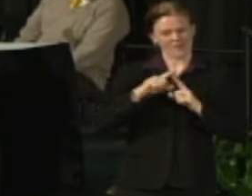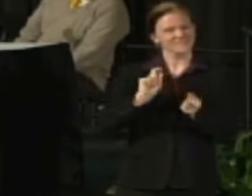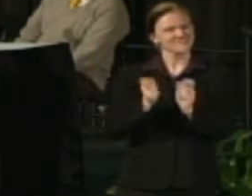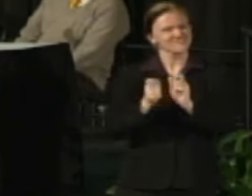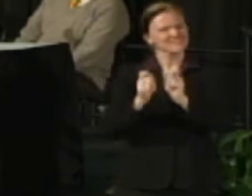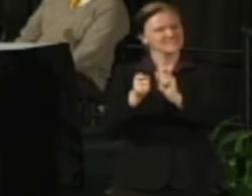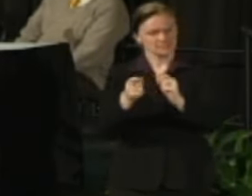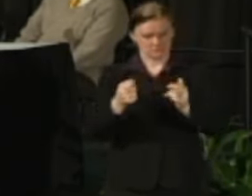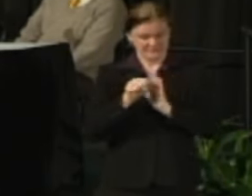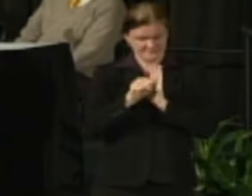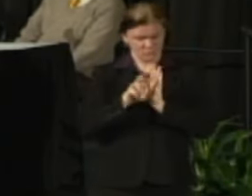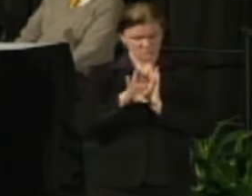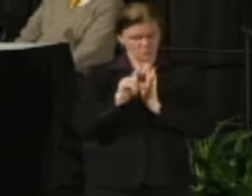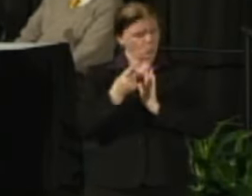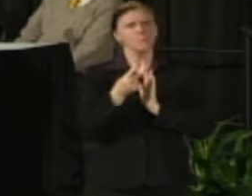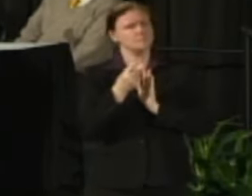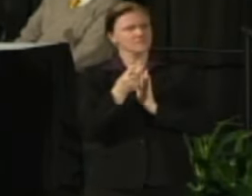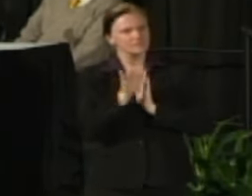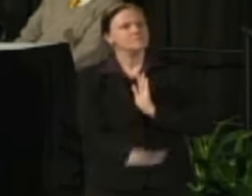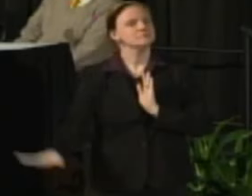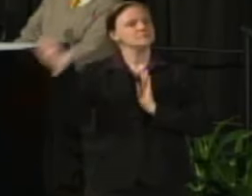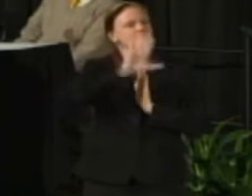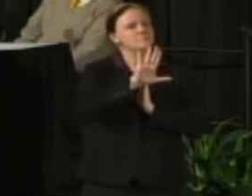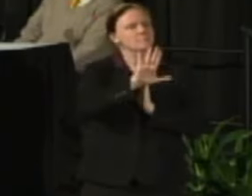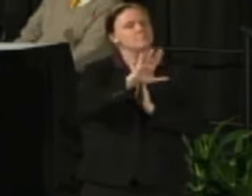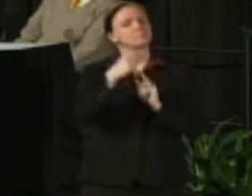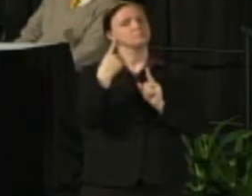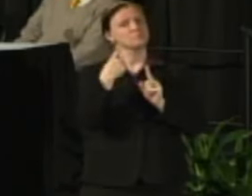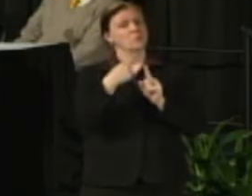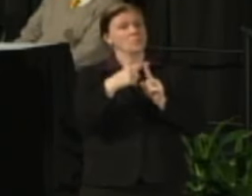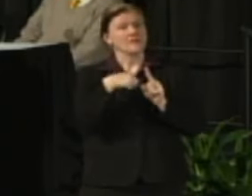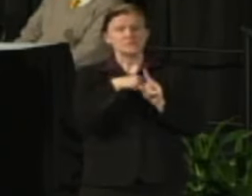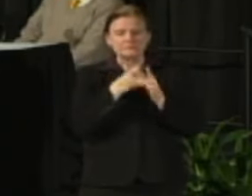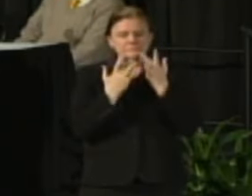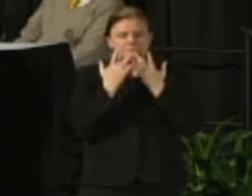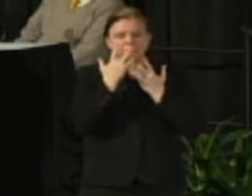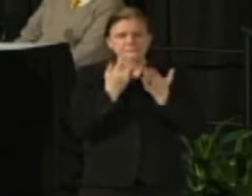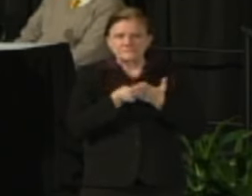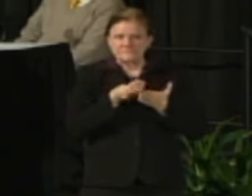and beyond and then I talk about how we're already under-resourced and I talk specifically